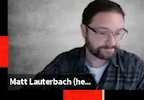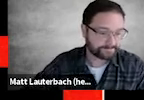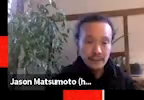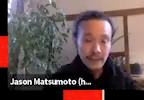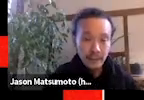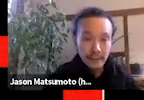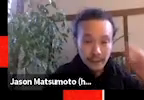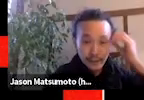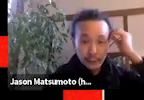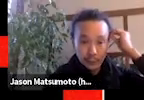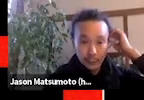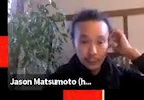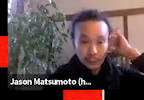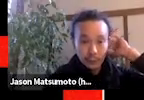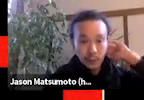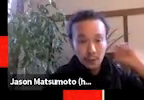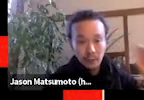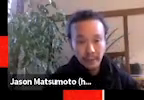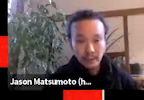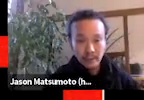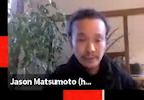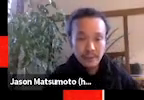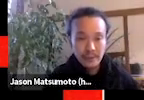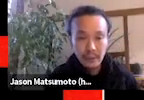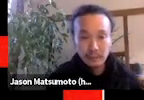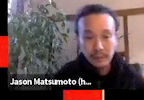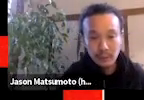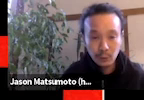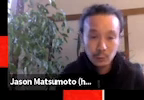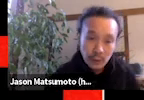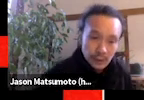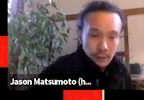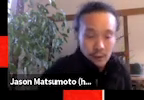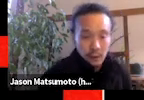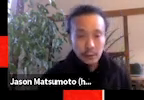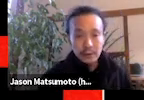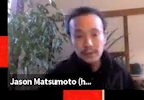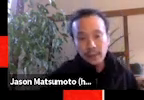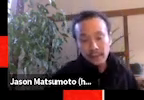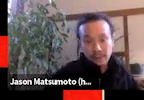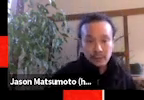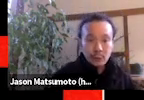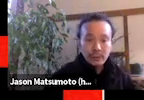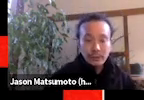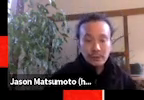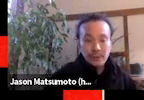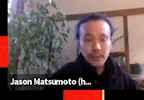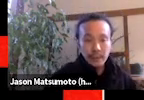Thank you, Matt. And thank you to all the panelists, and to all the ASL interpreters.